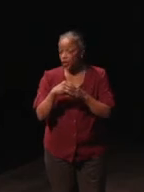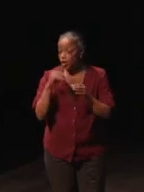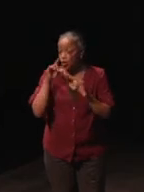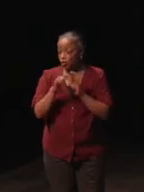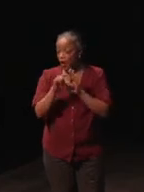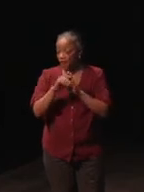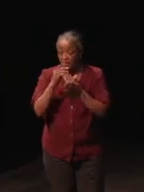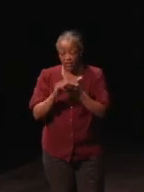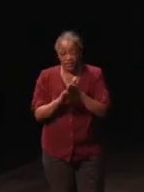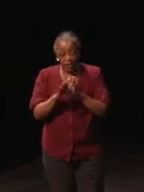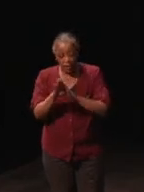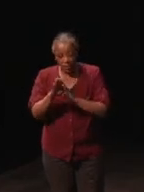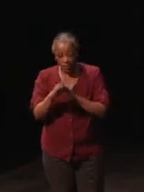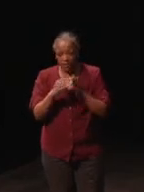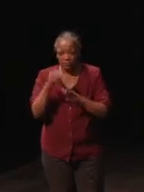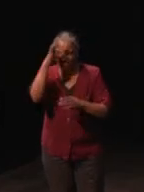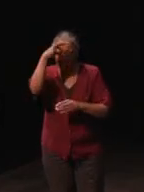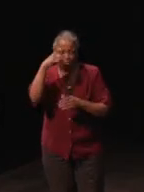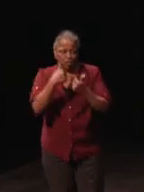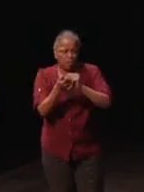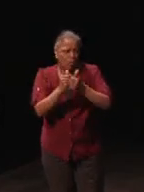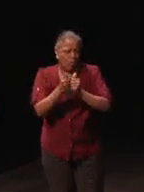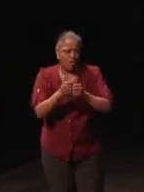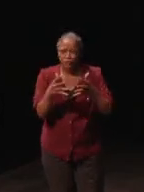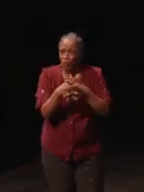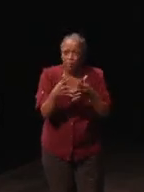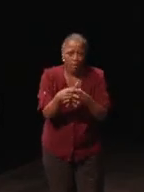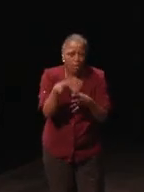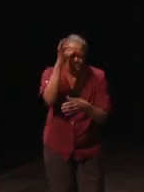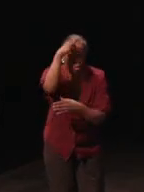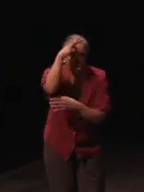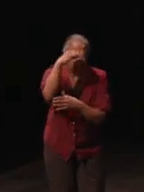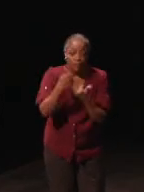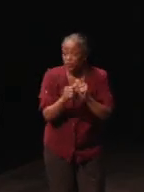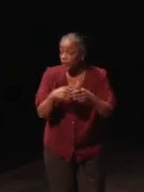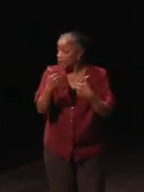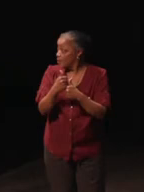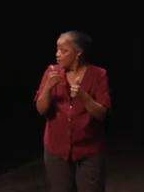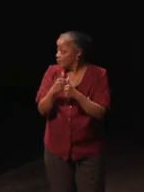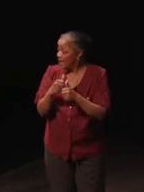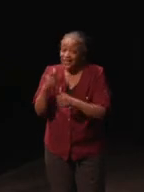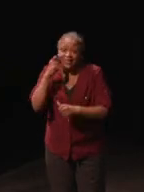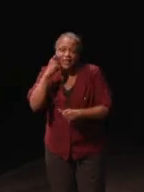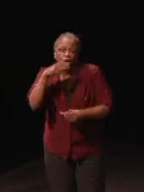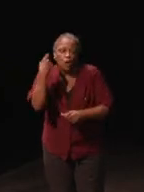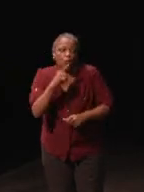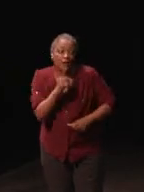I knew nothing about any sport. I knew nothing about football. I was simply trying to make skin look real among other things.